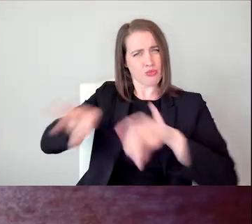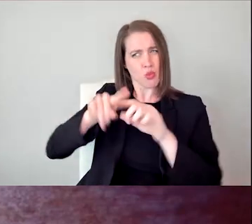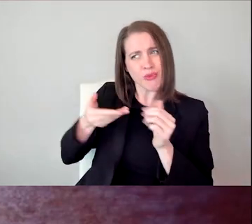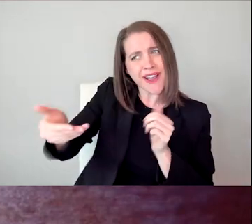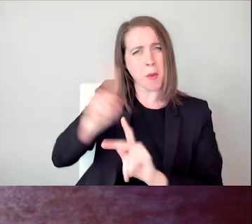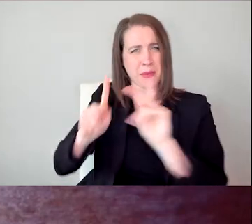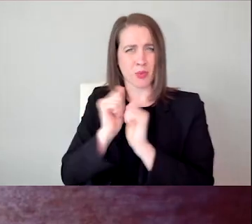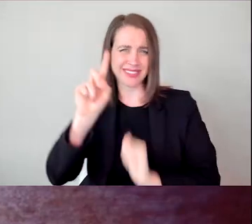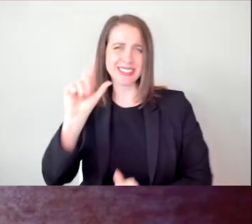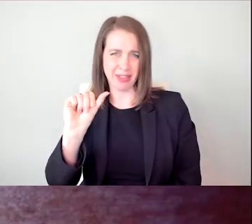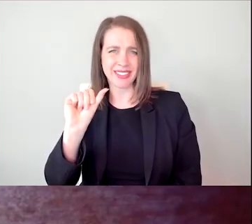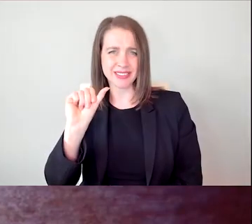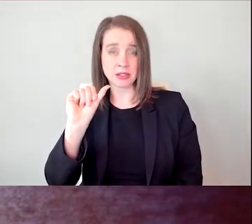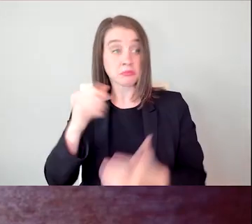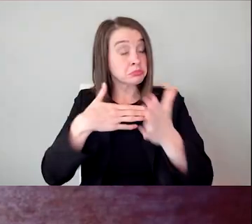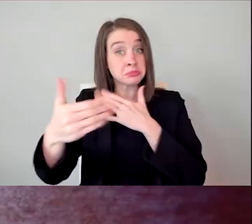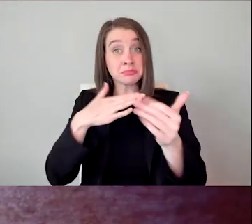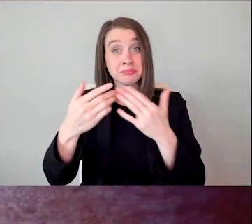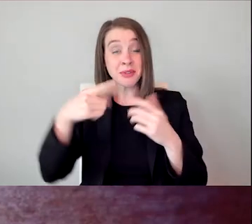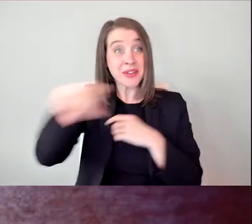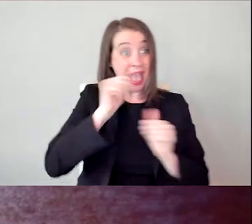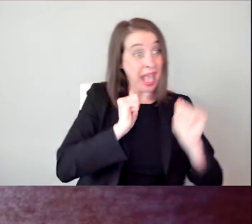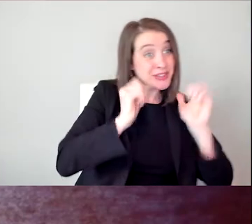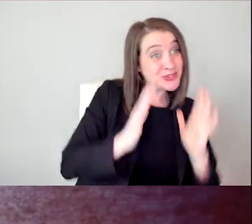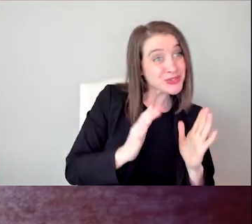with disabilities, whether it be in front of the camera, or behind the scenes.